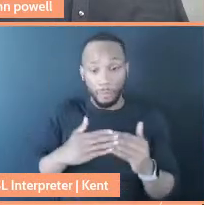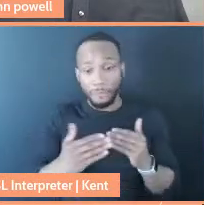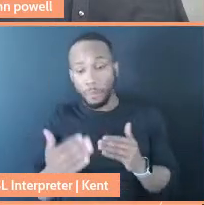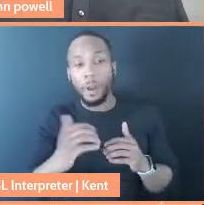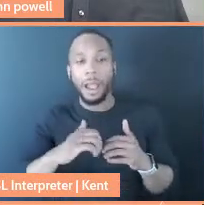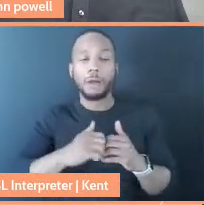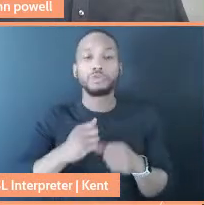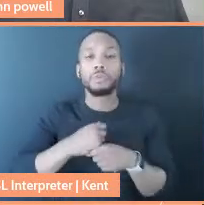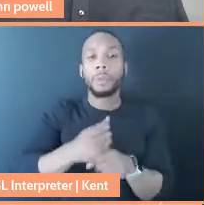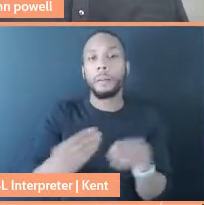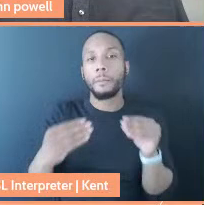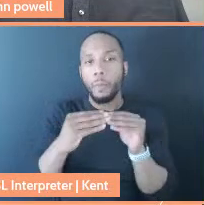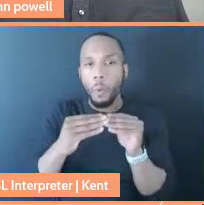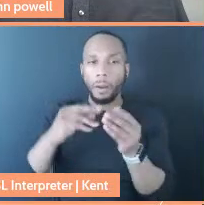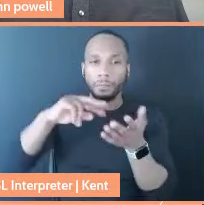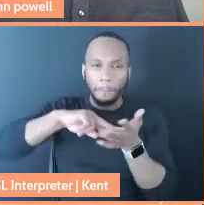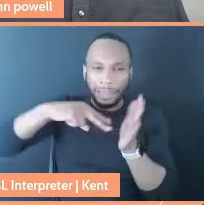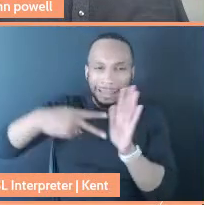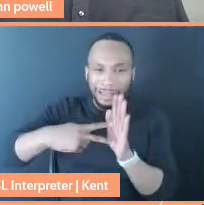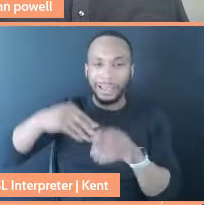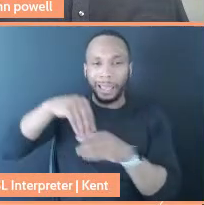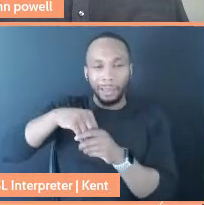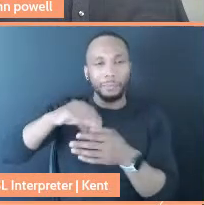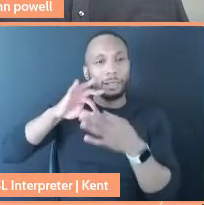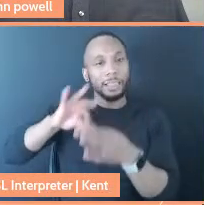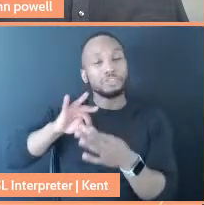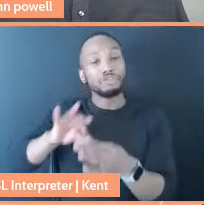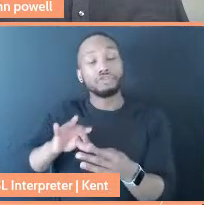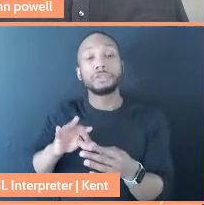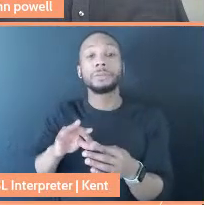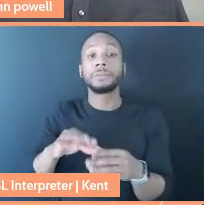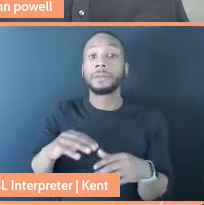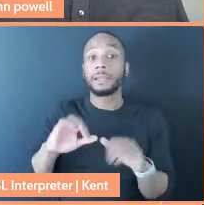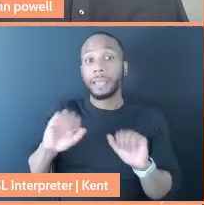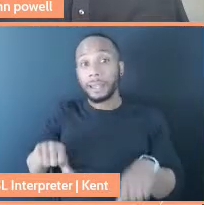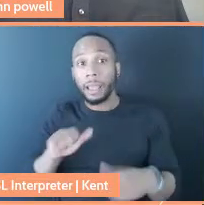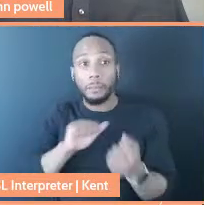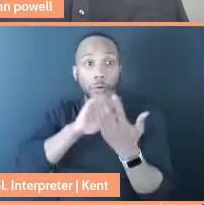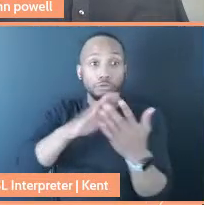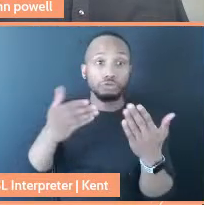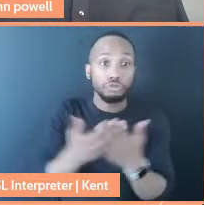in relationships. And can I approach new friendships or relationships or situations